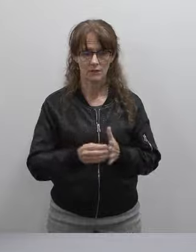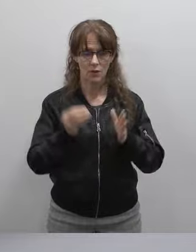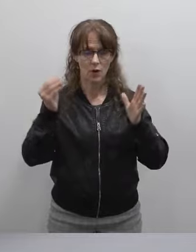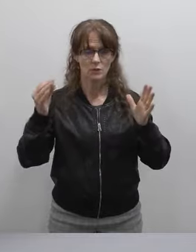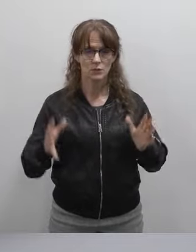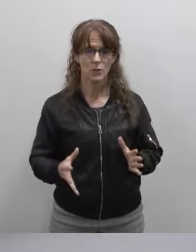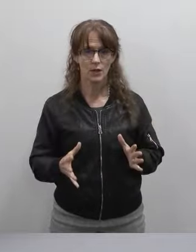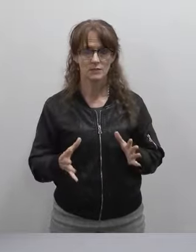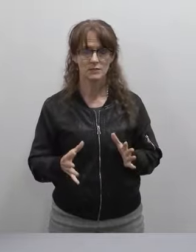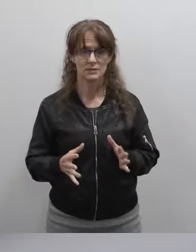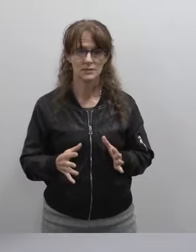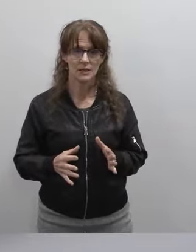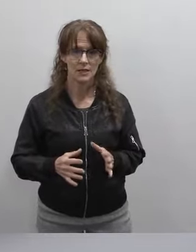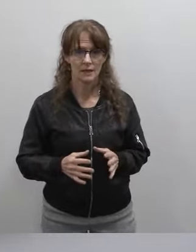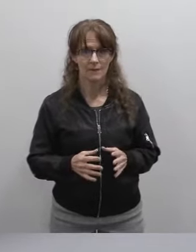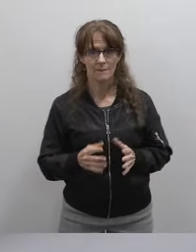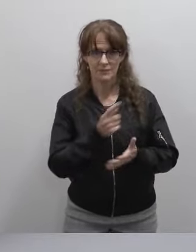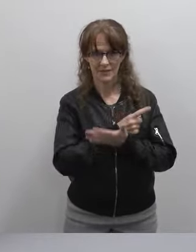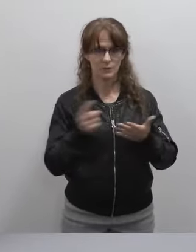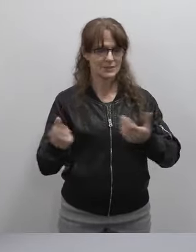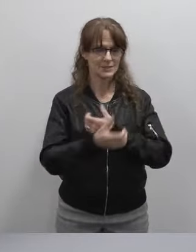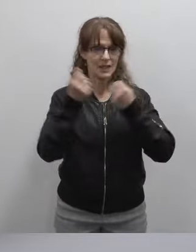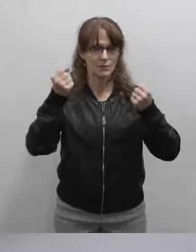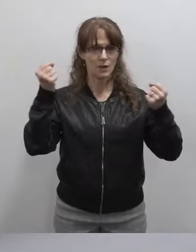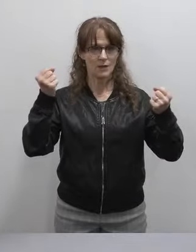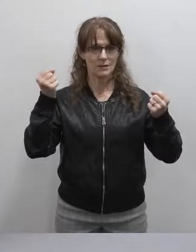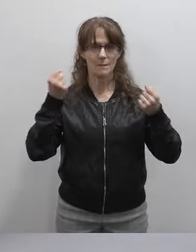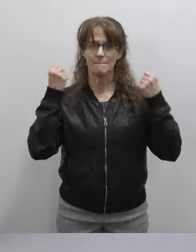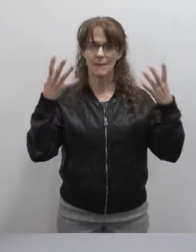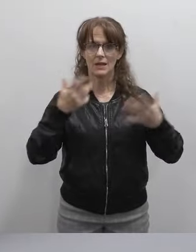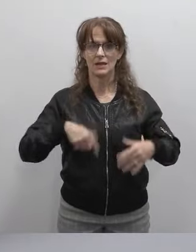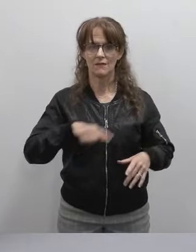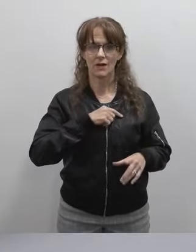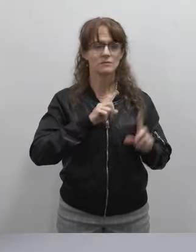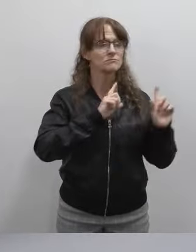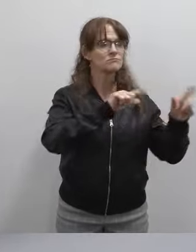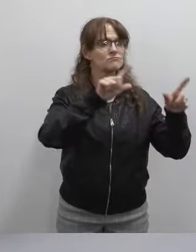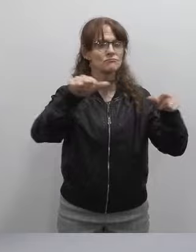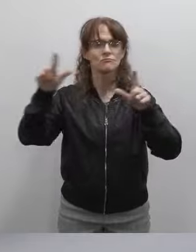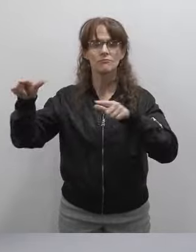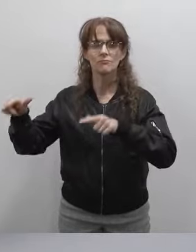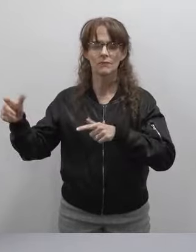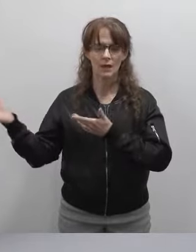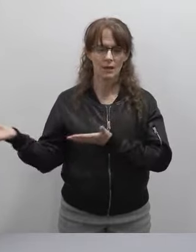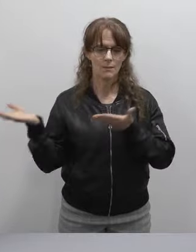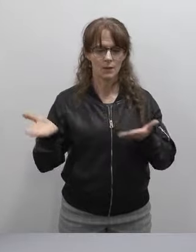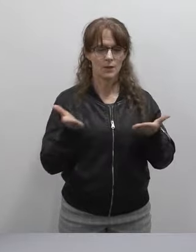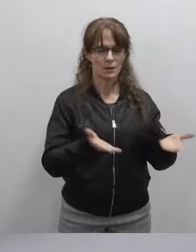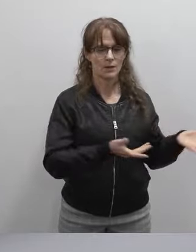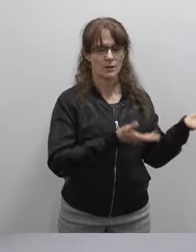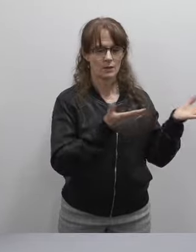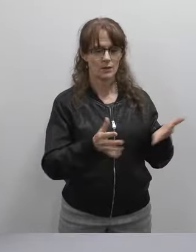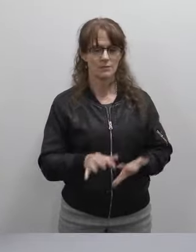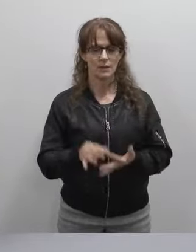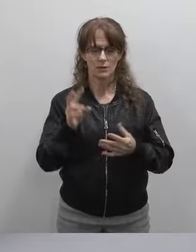And so as this week is celebrated, I know many of us have been out in schools. There's been a delivery of special water bottles